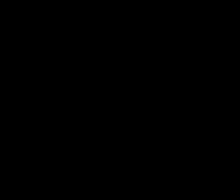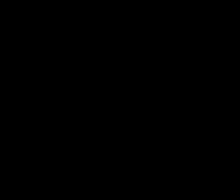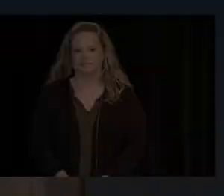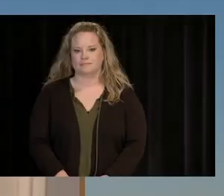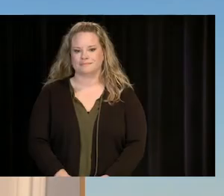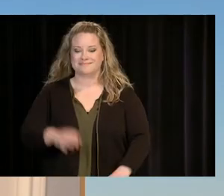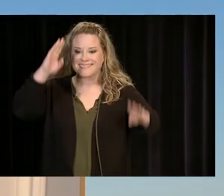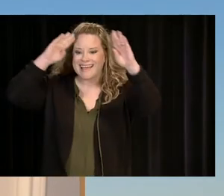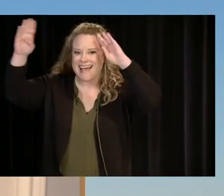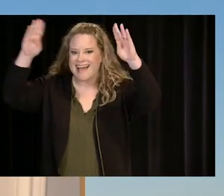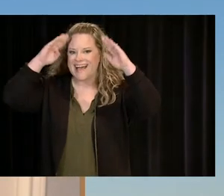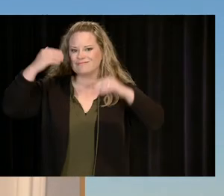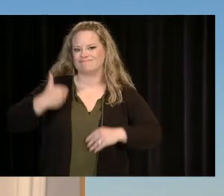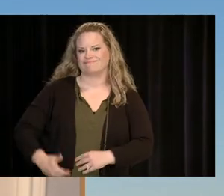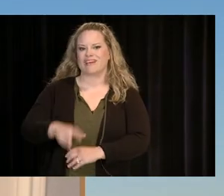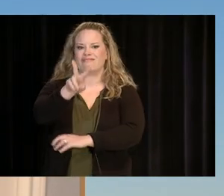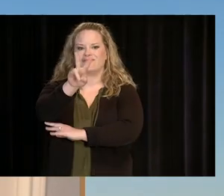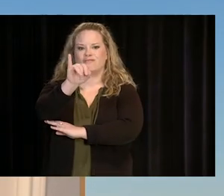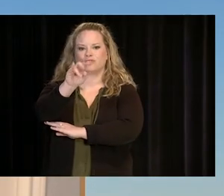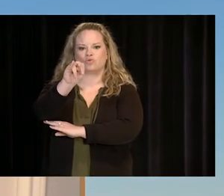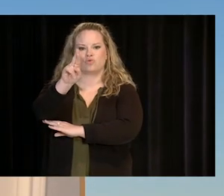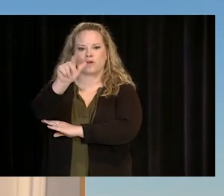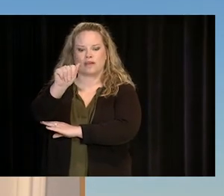I'M VICTORIA NEAVE, STATE REPRESENTATIVE.